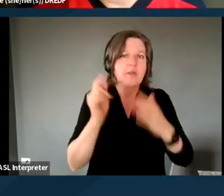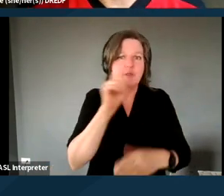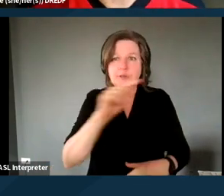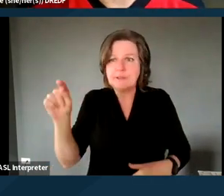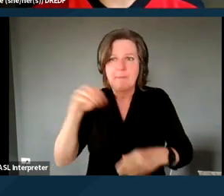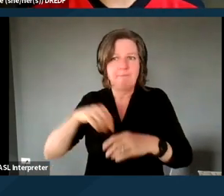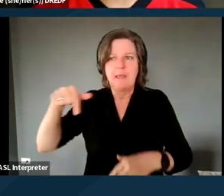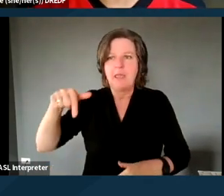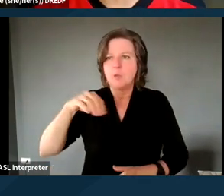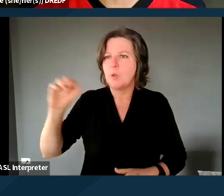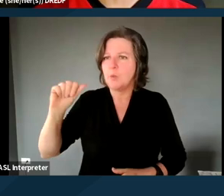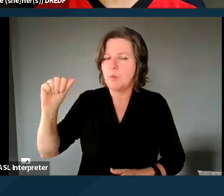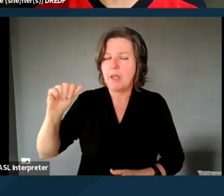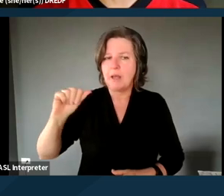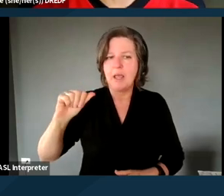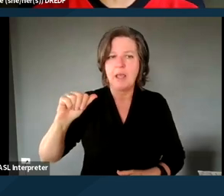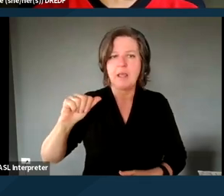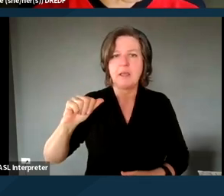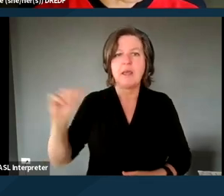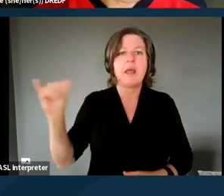and then we did have the raised hand as well, so.